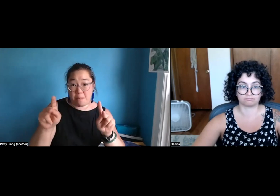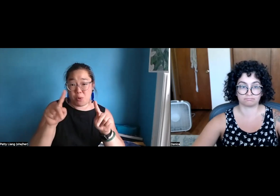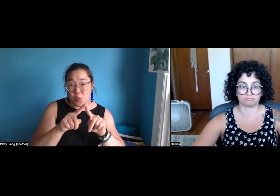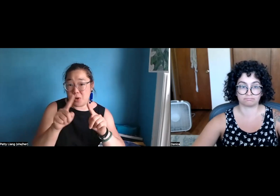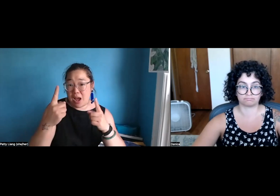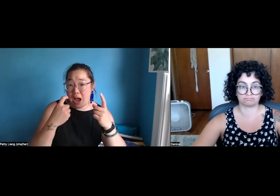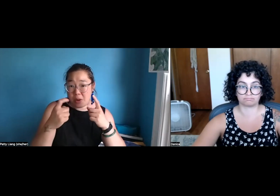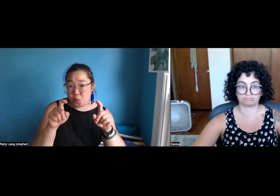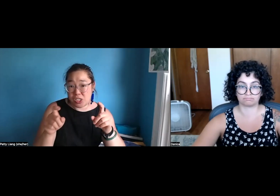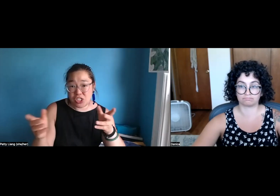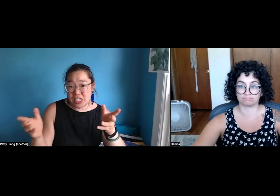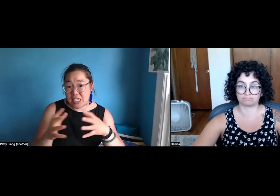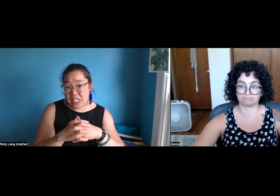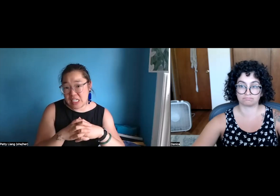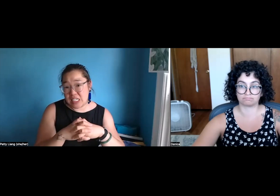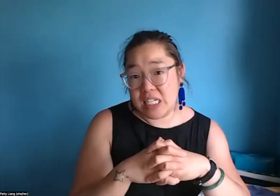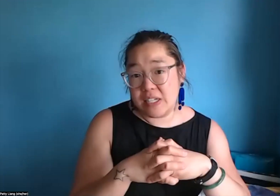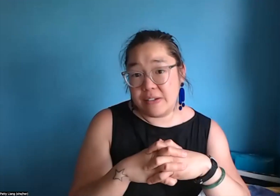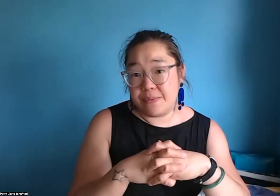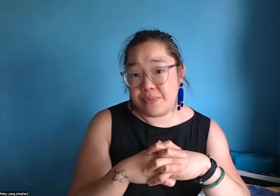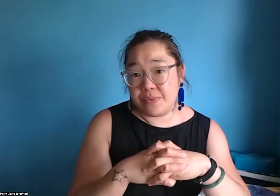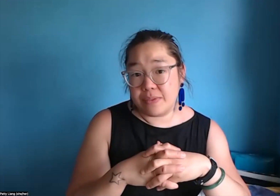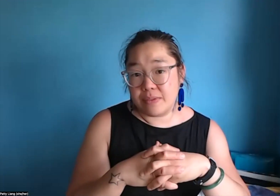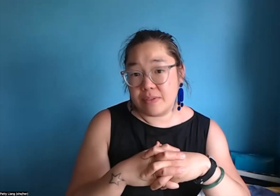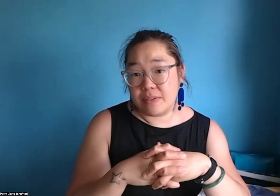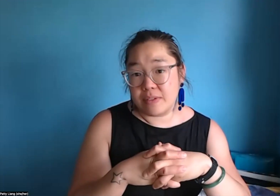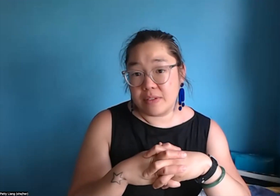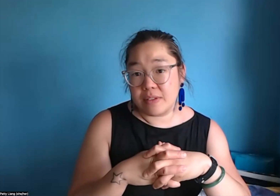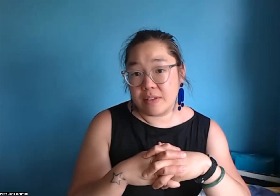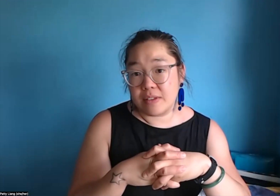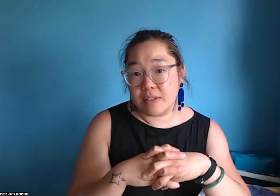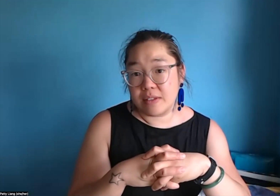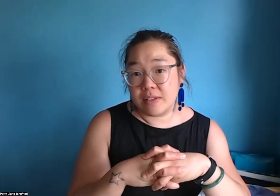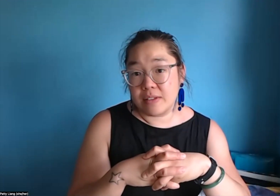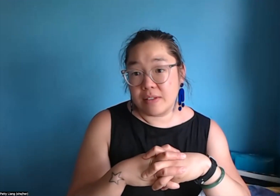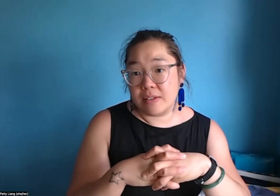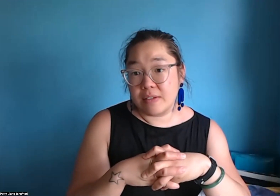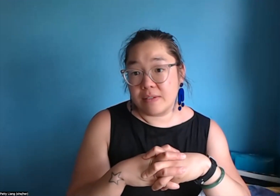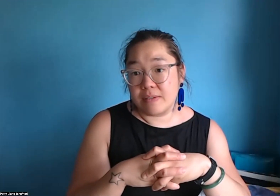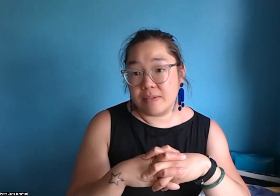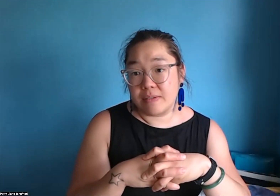Any more questions? We just want to make sure give you the opportunity to ask any questions you might be thinking of.